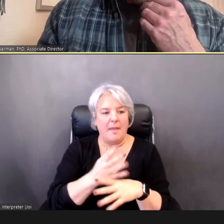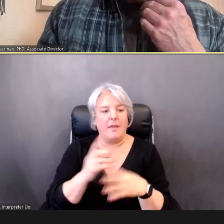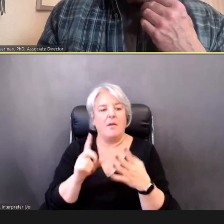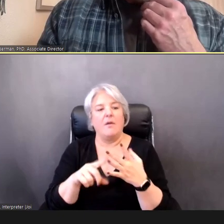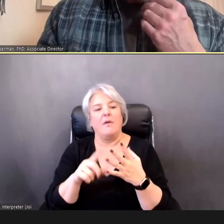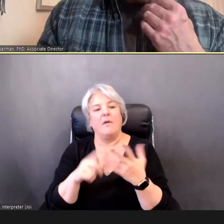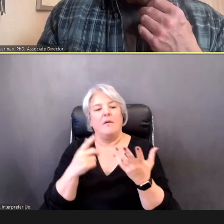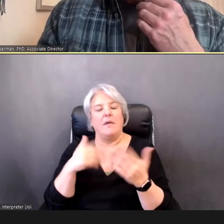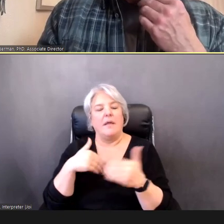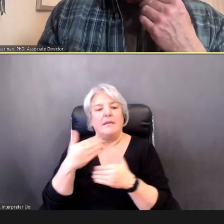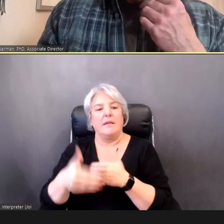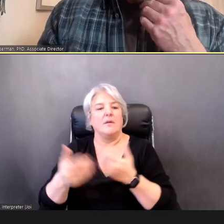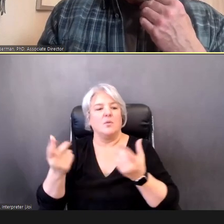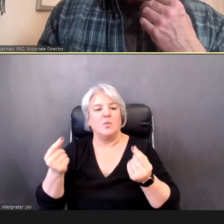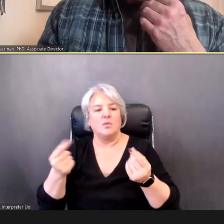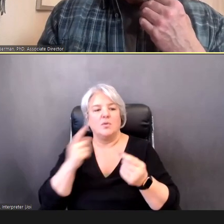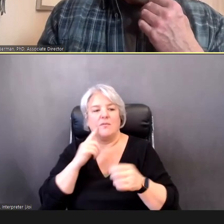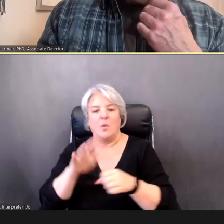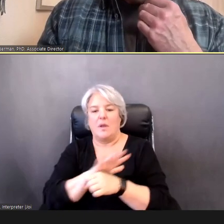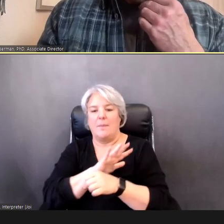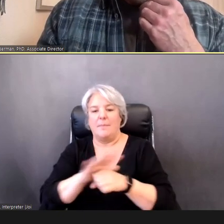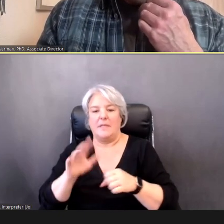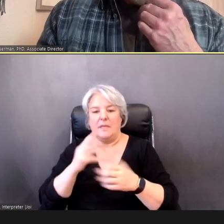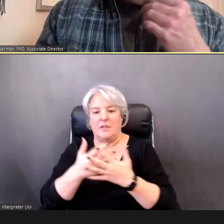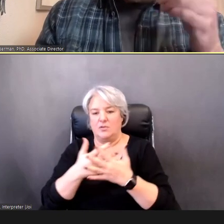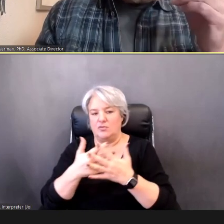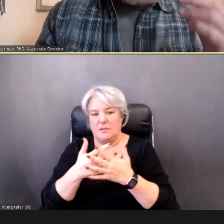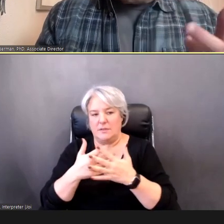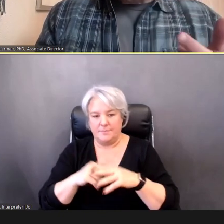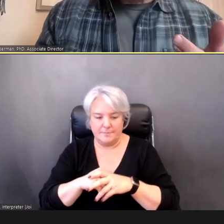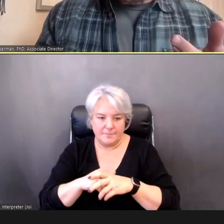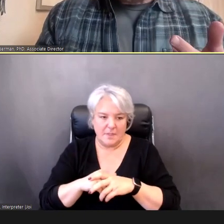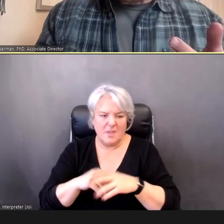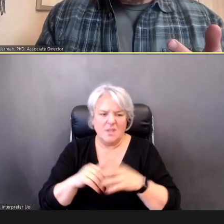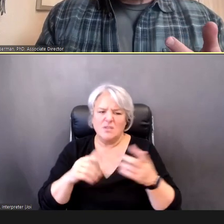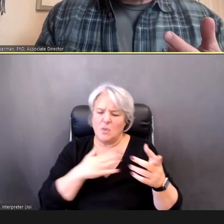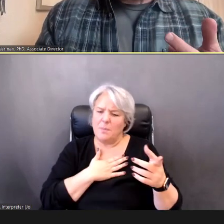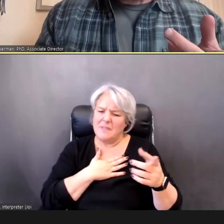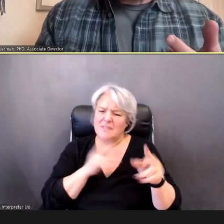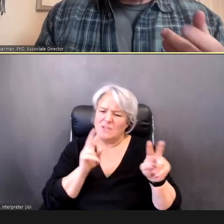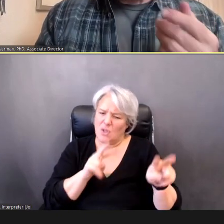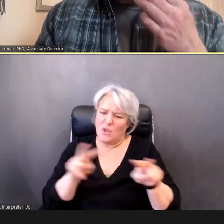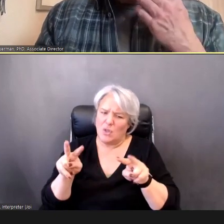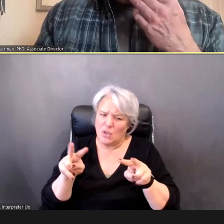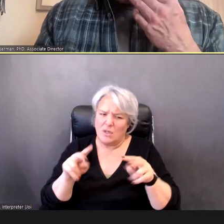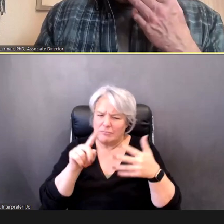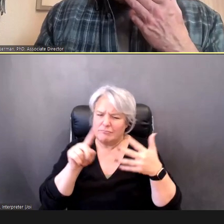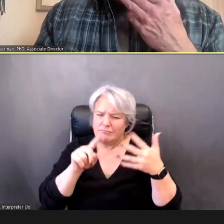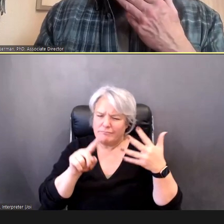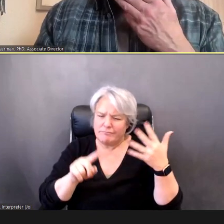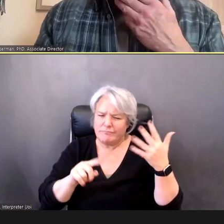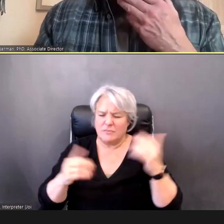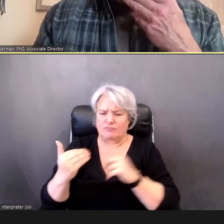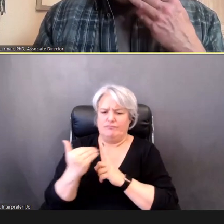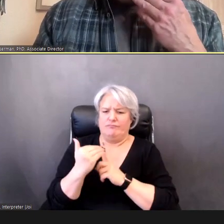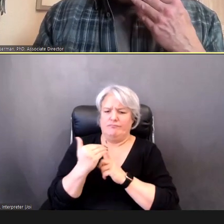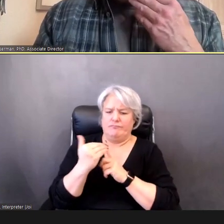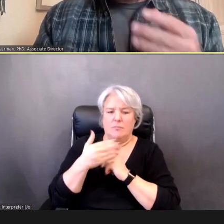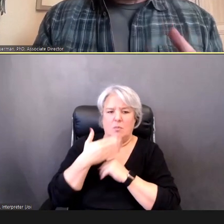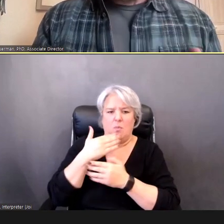Take a look at these, as a good reminder. Now, -- Some of you, had asked, regarding PureTone, and we're going to --